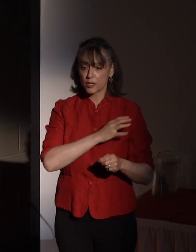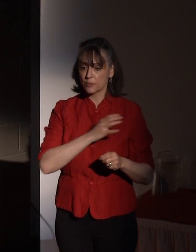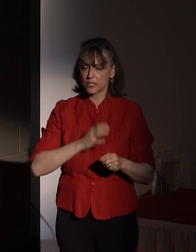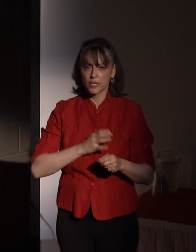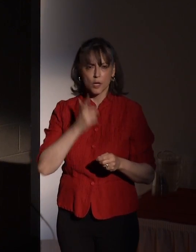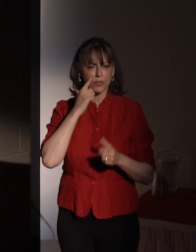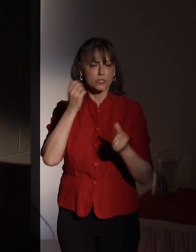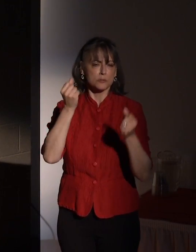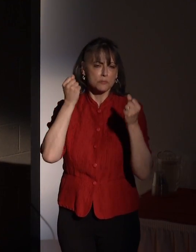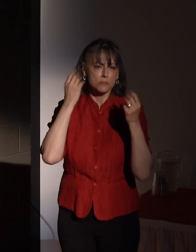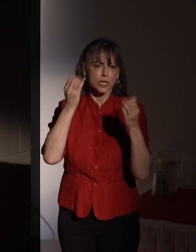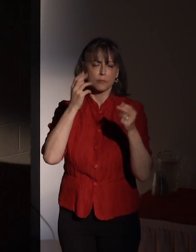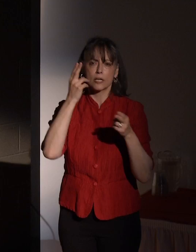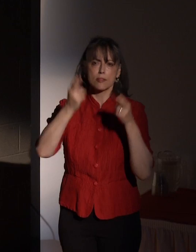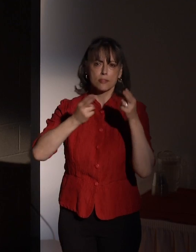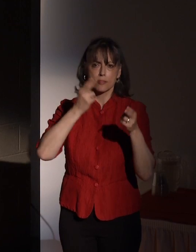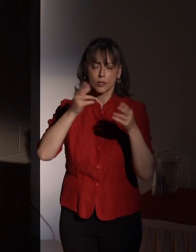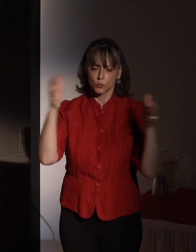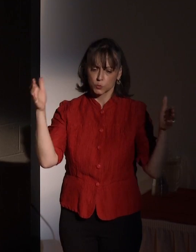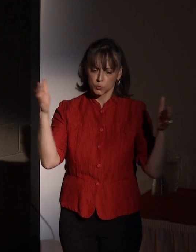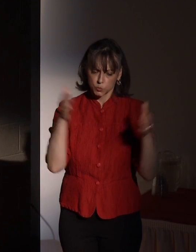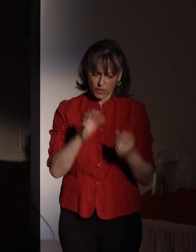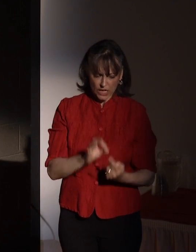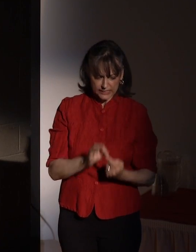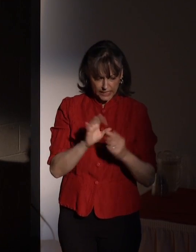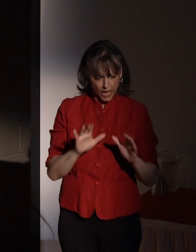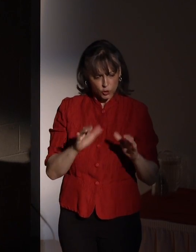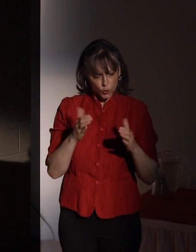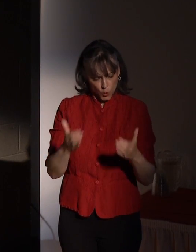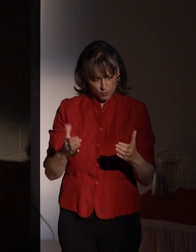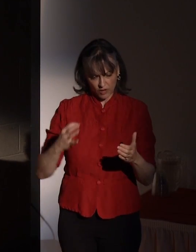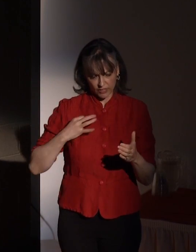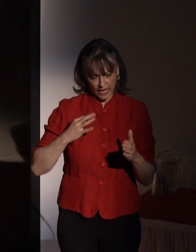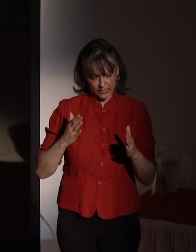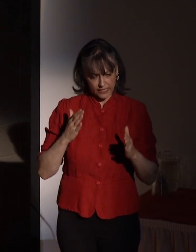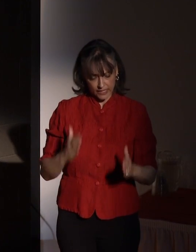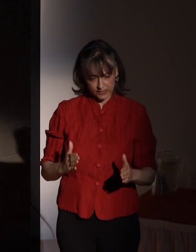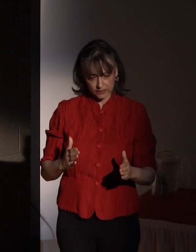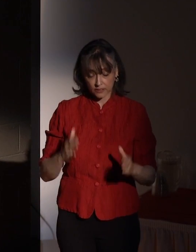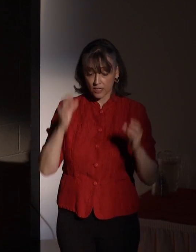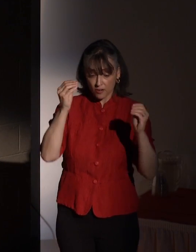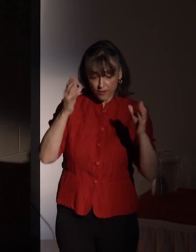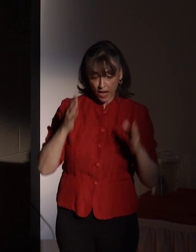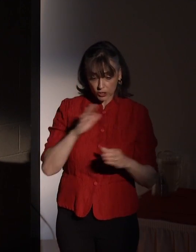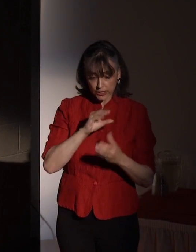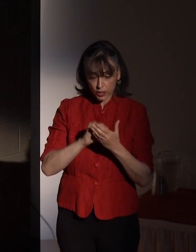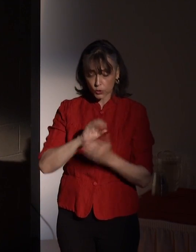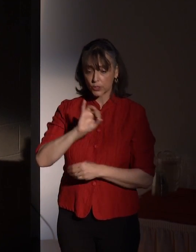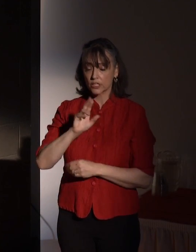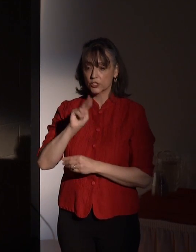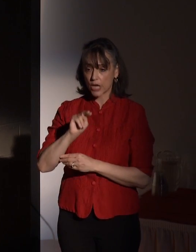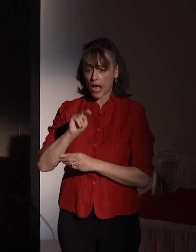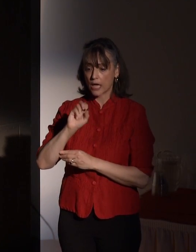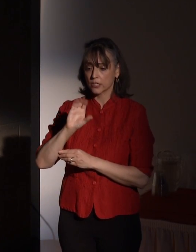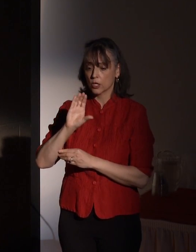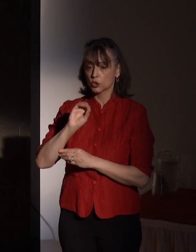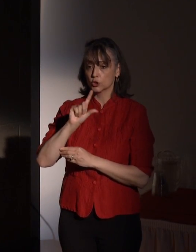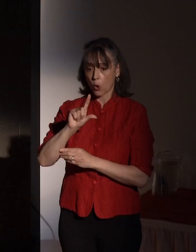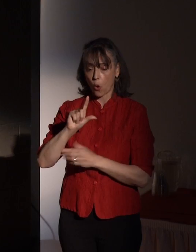of nominations down to a select pool of candidates. That committee included Jon Schull, Gary Behm, Michael